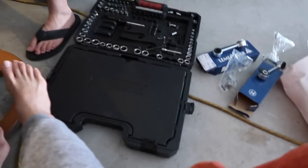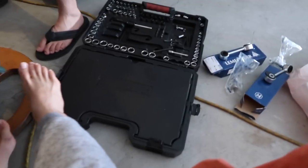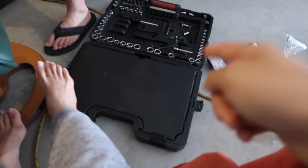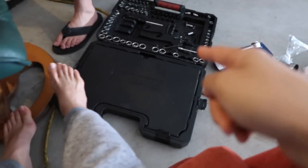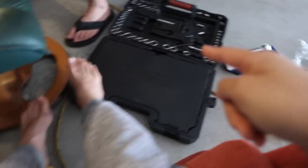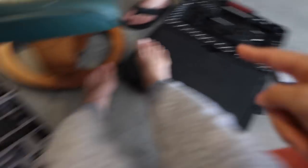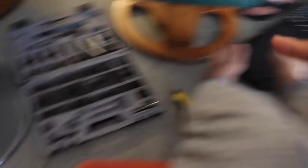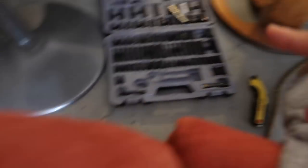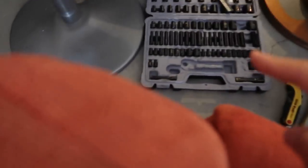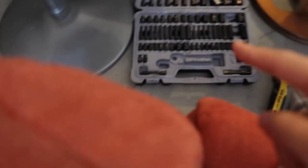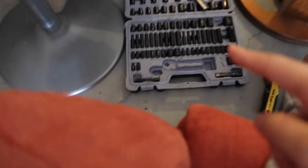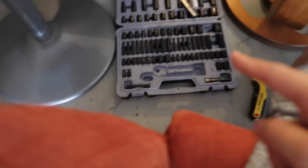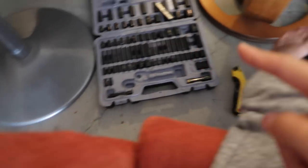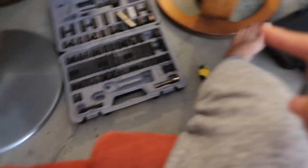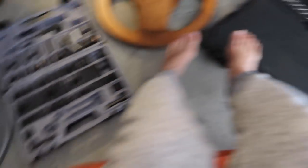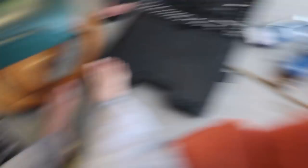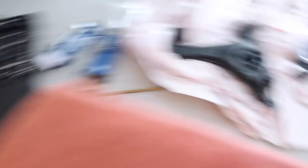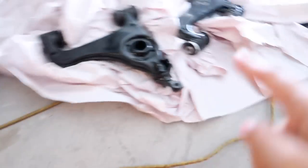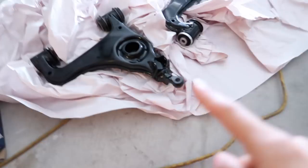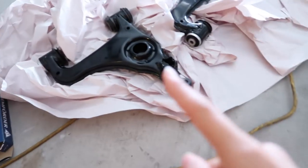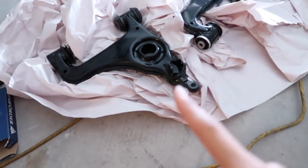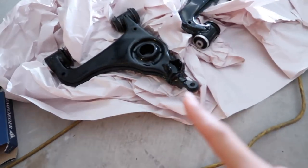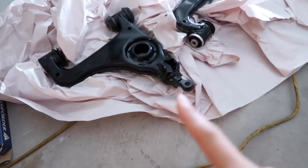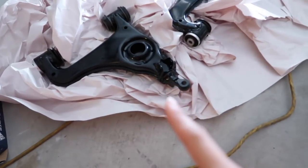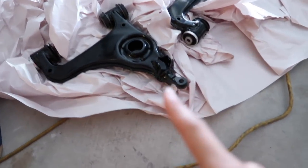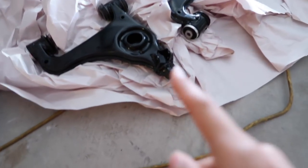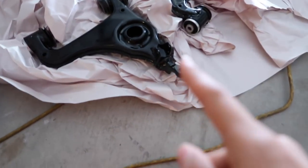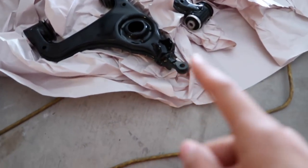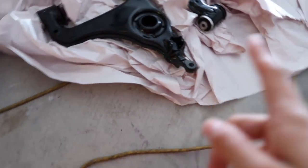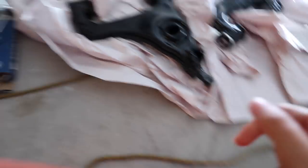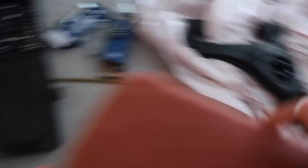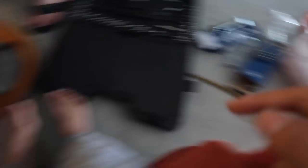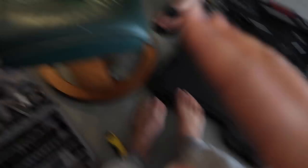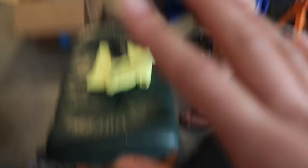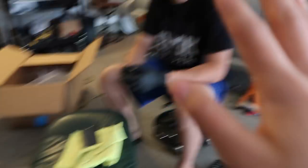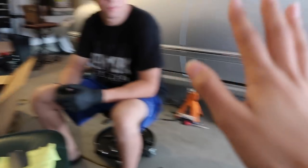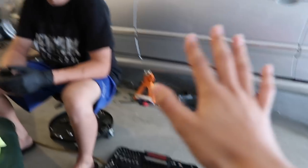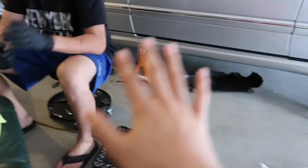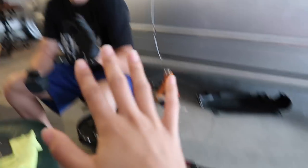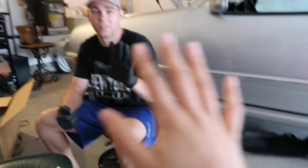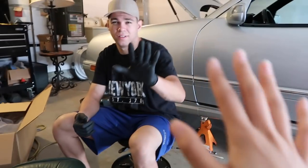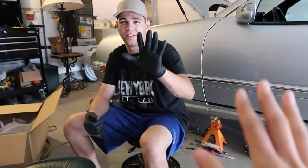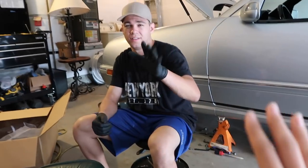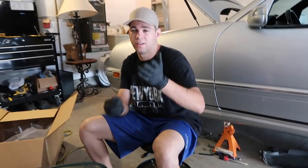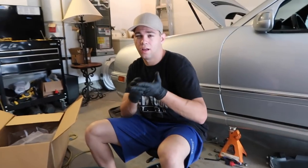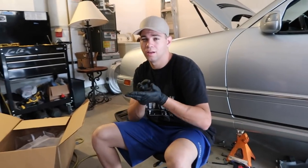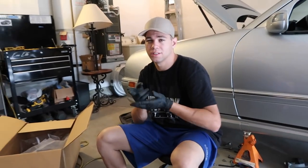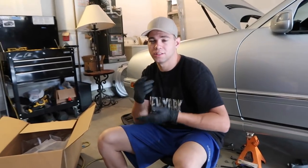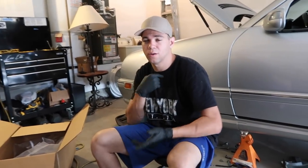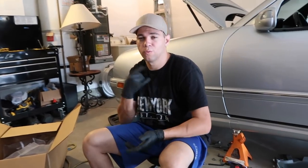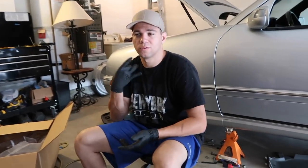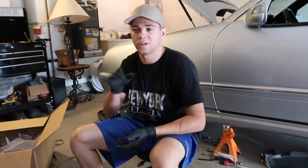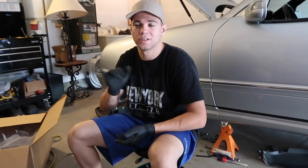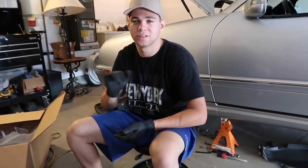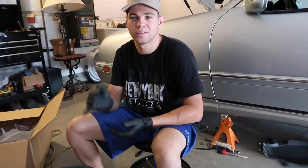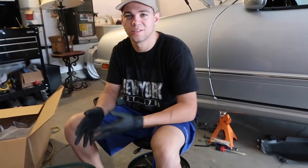E: Tool there E: stuff there E: everywhere R: Honestly I don't like it either